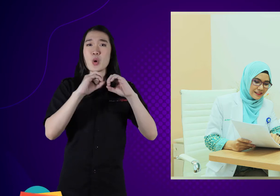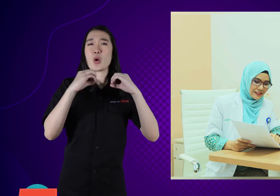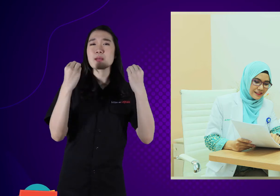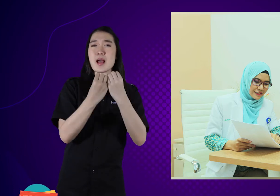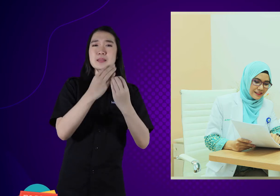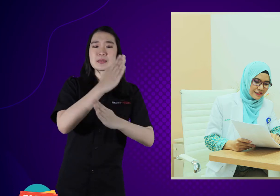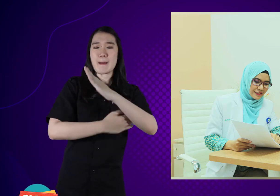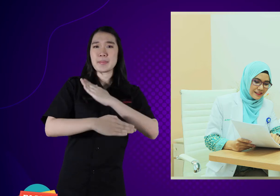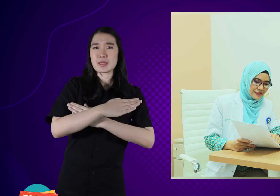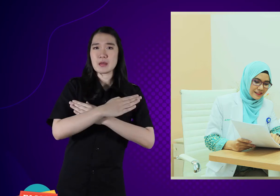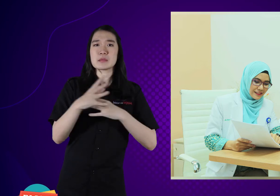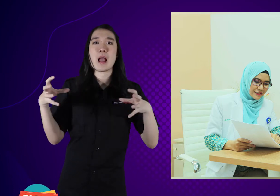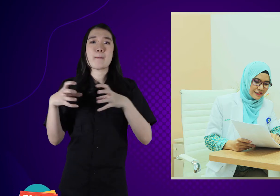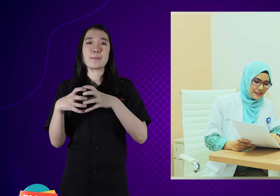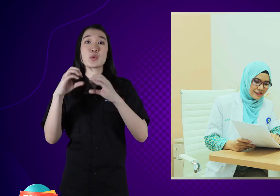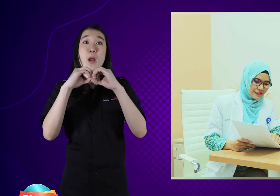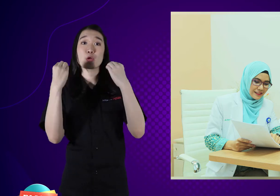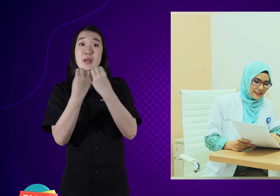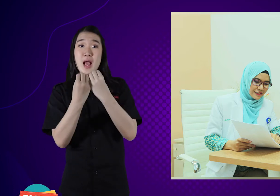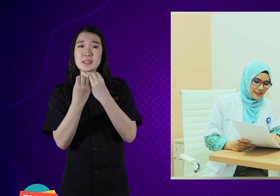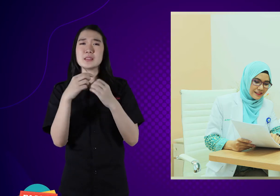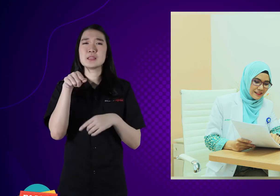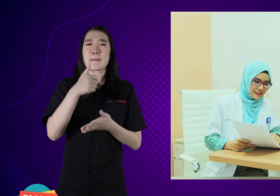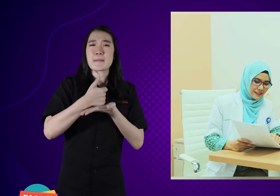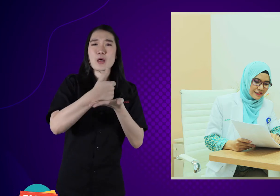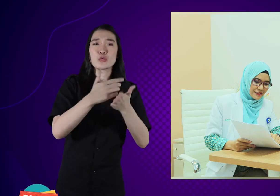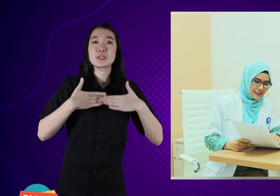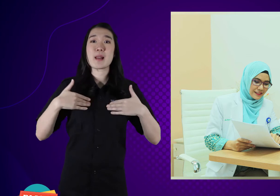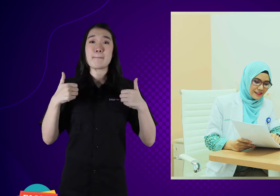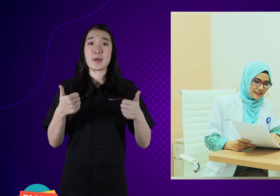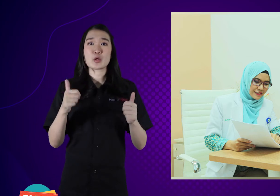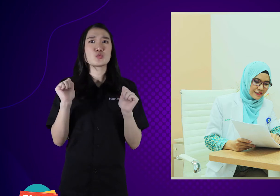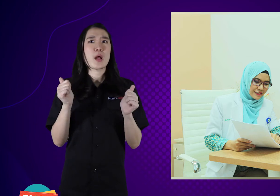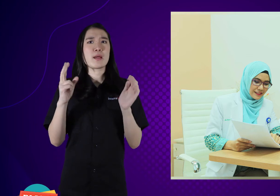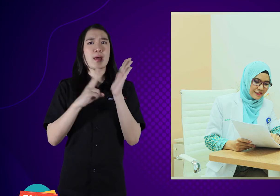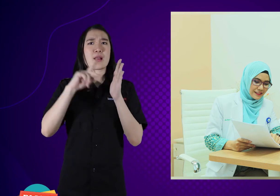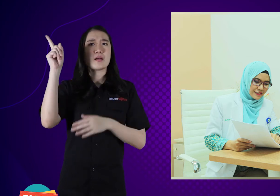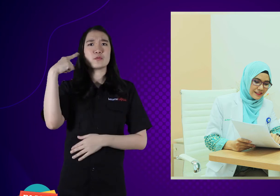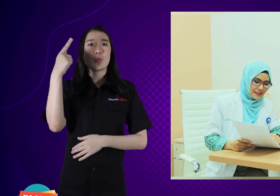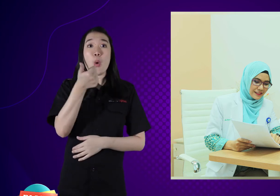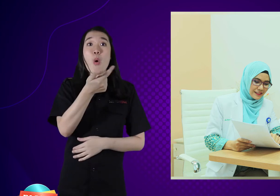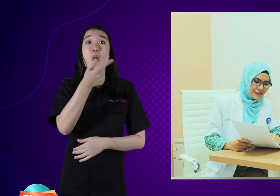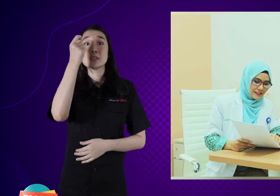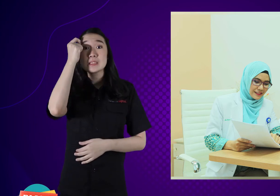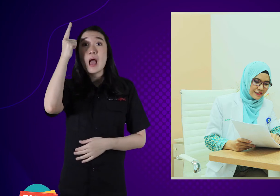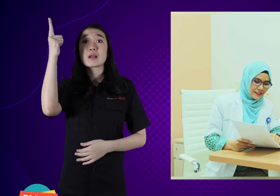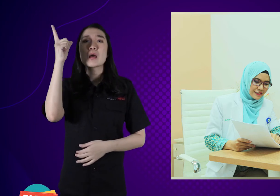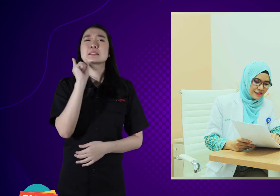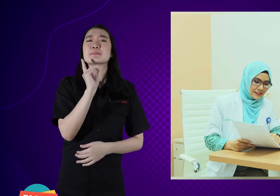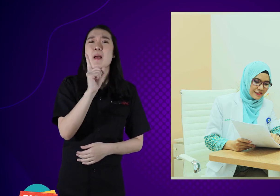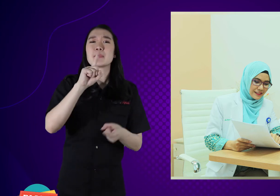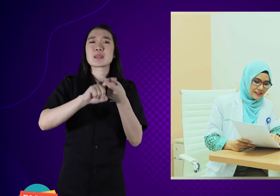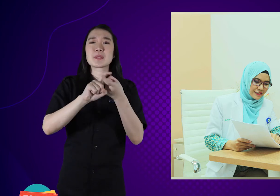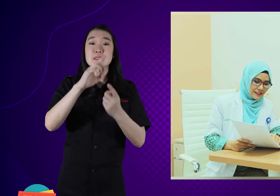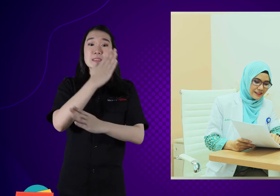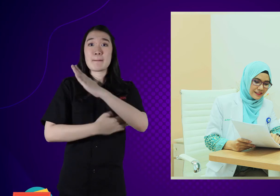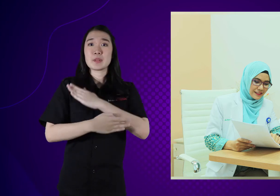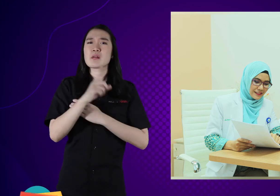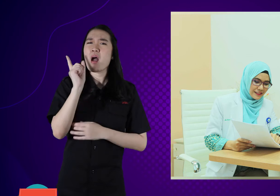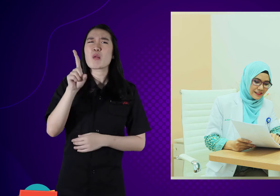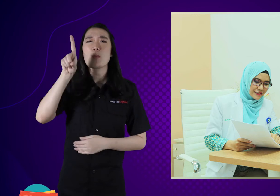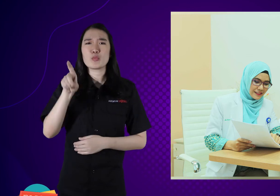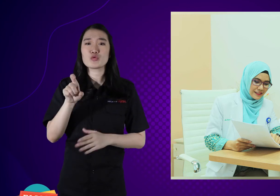Disability organizations join forces with safety assistance organizations on a national basis.